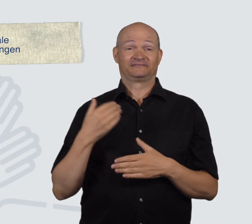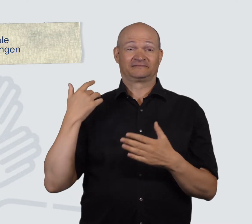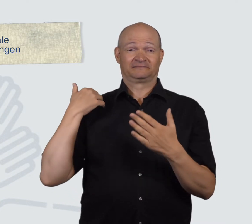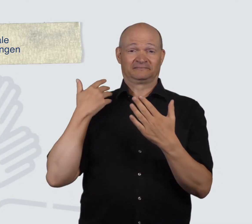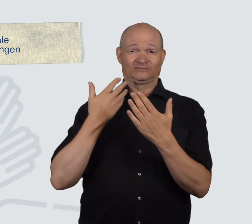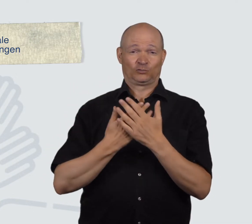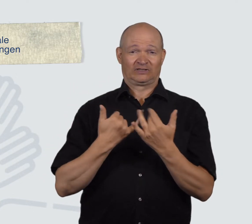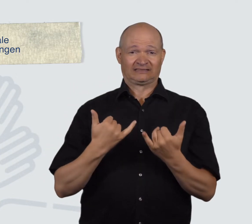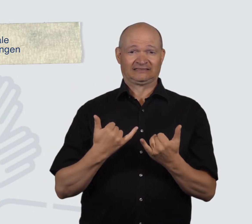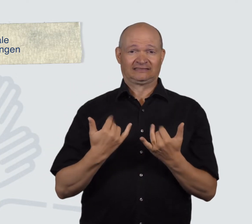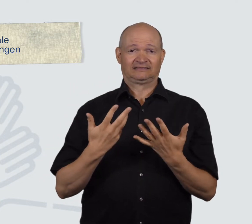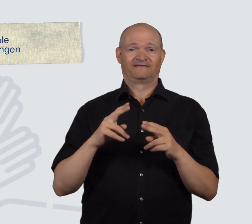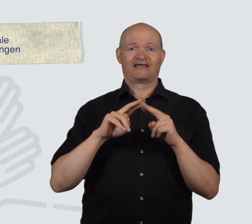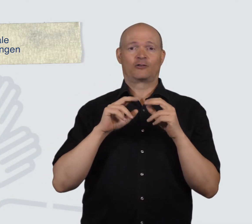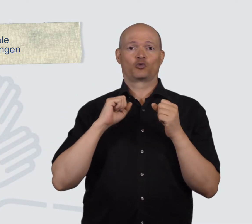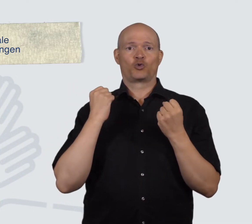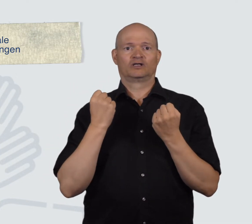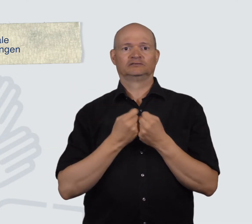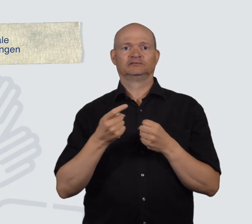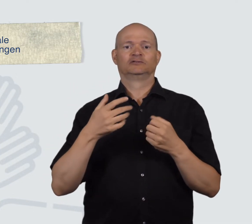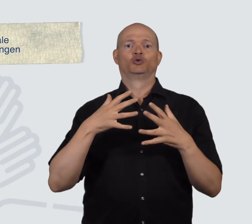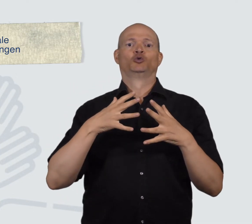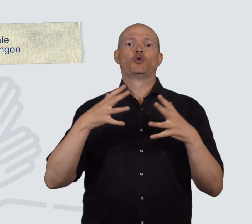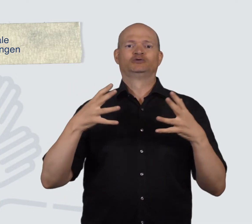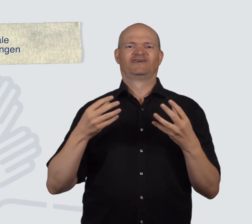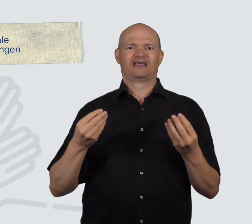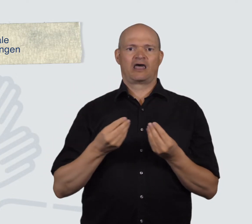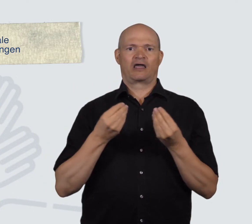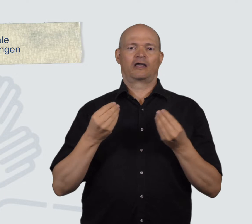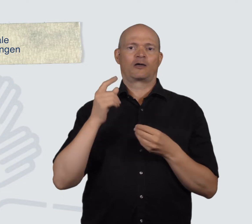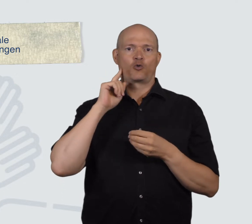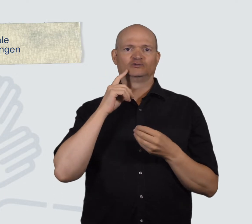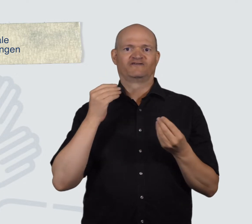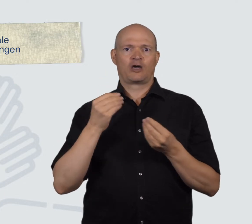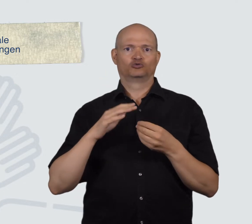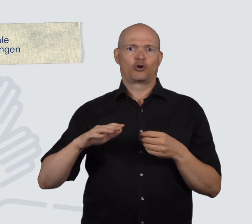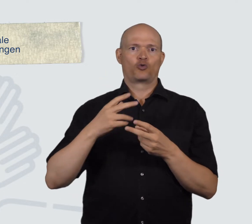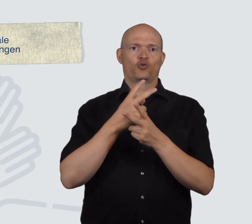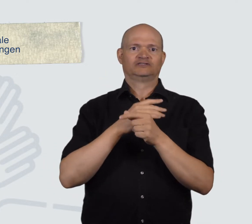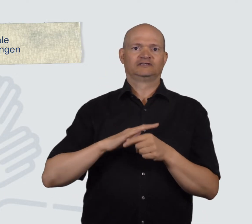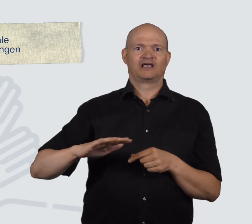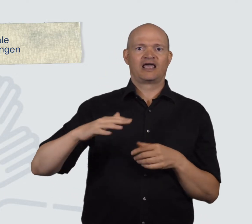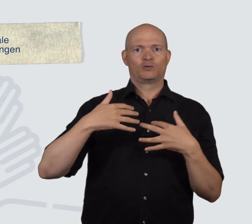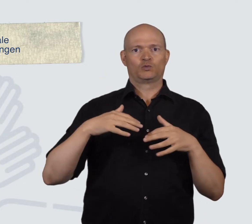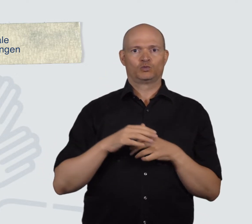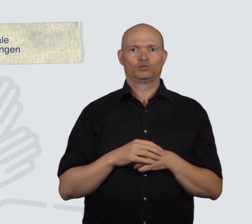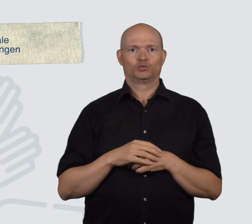To date, the World Congress is the biggest Deaf event to take place in Austria.